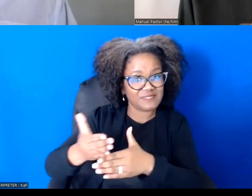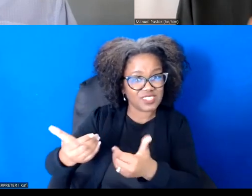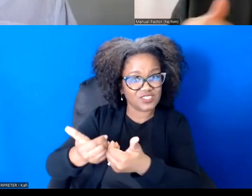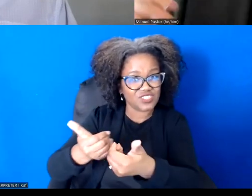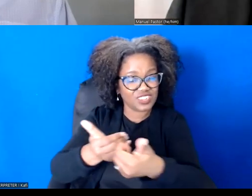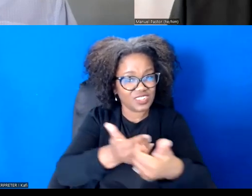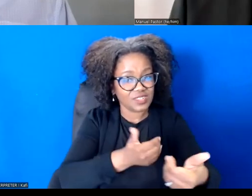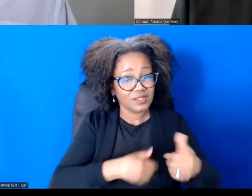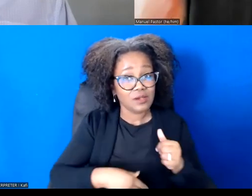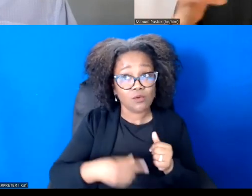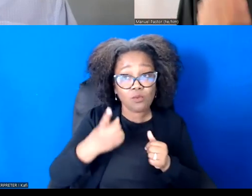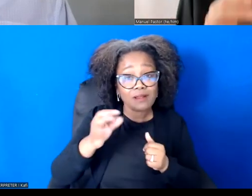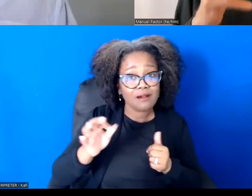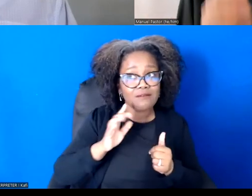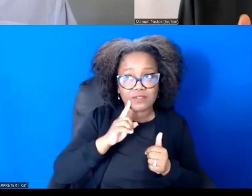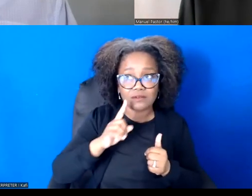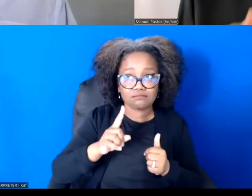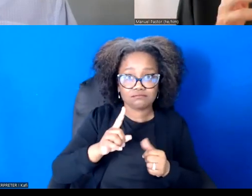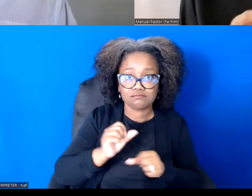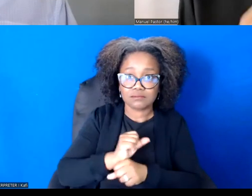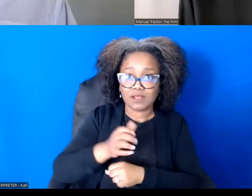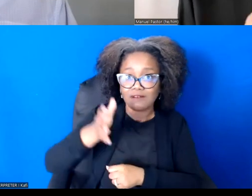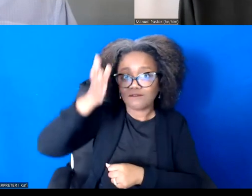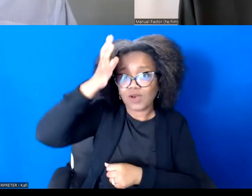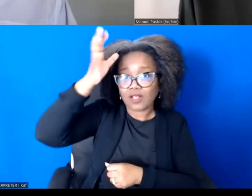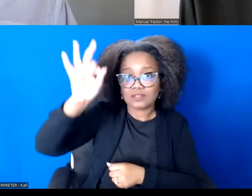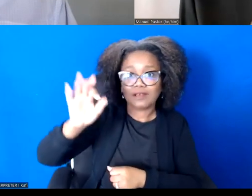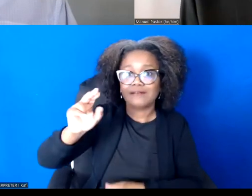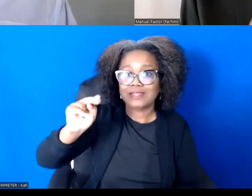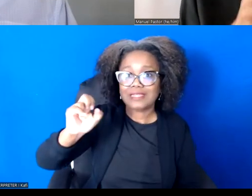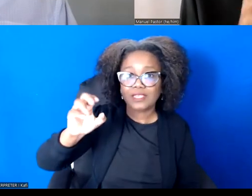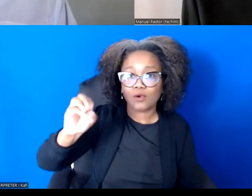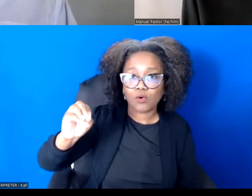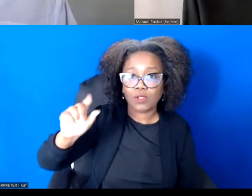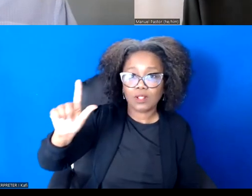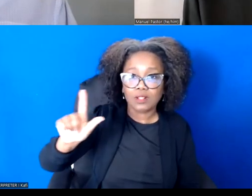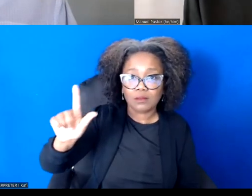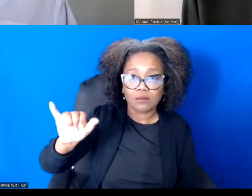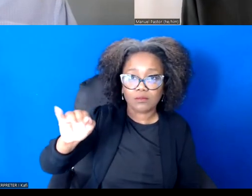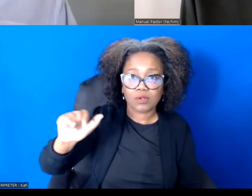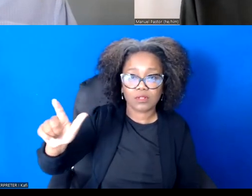economics in practice, Ronald Reagan, one of his most important speeches in , was